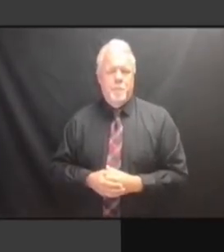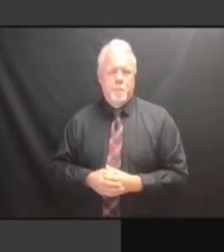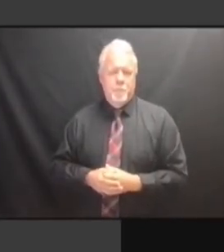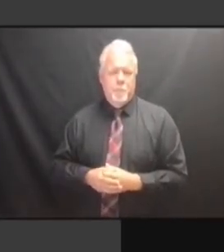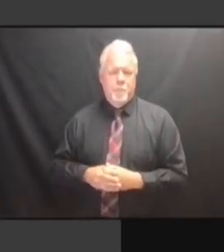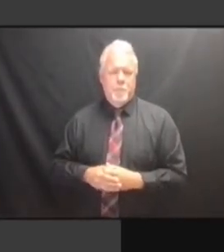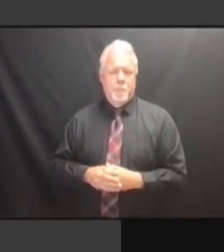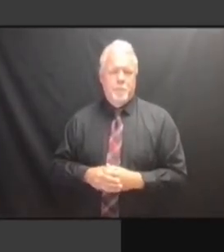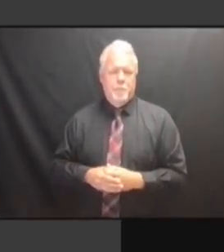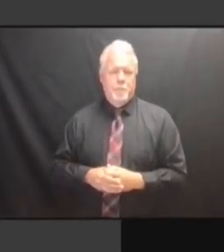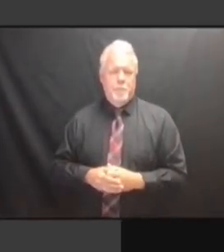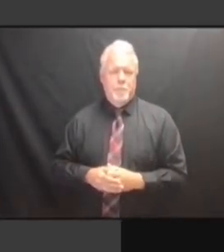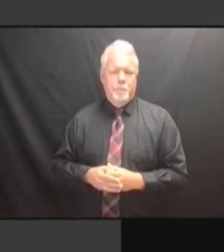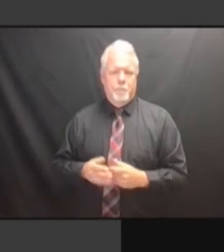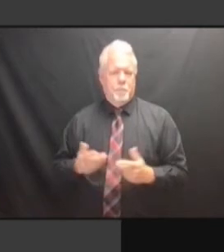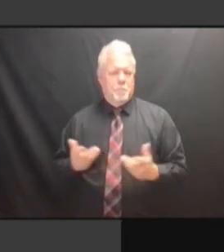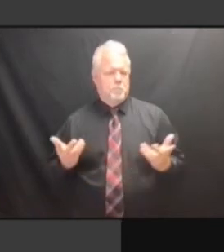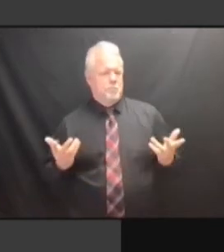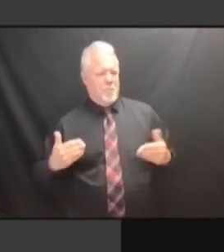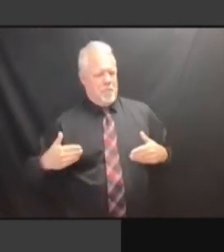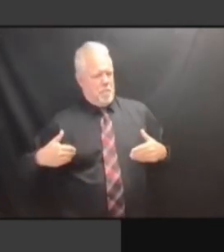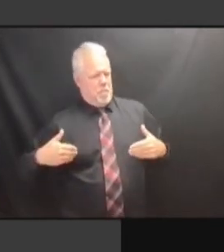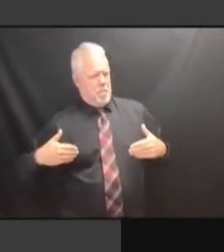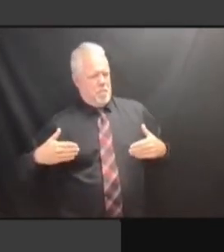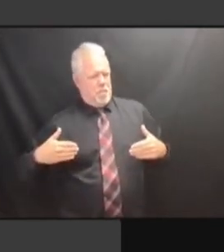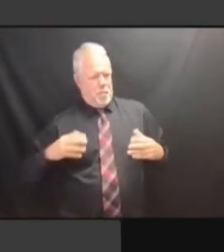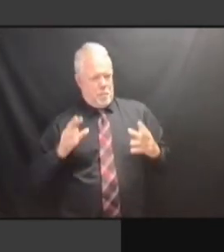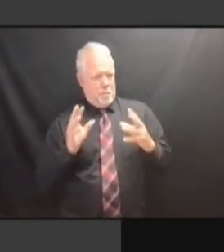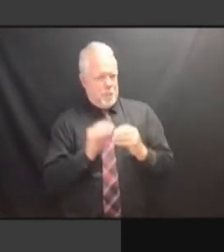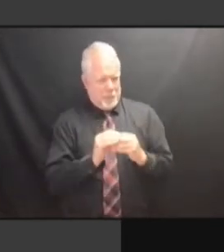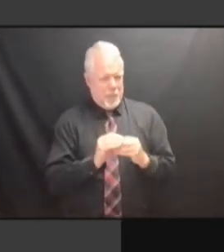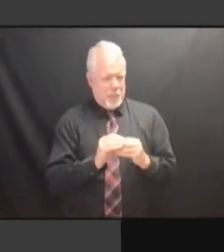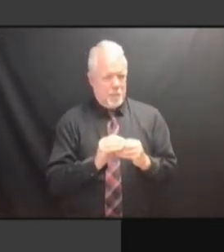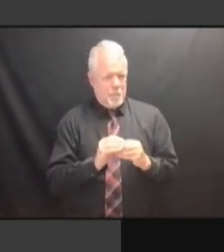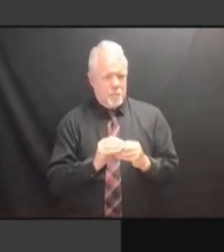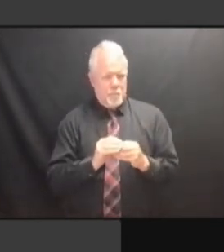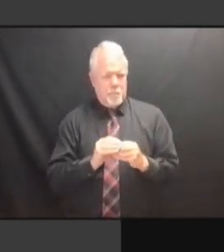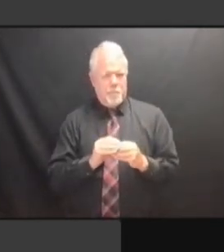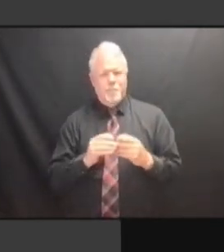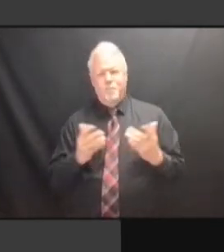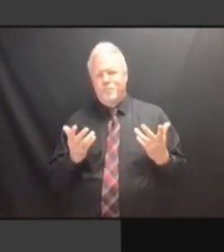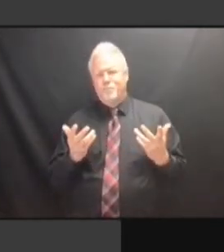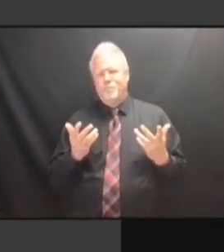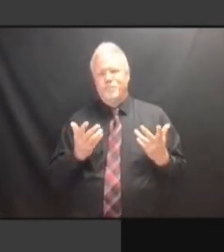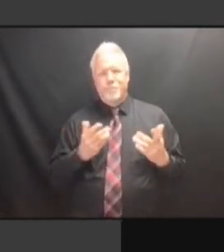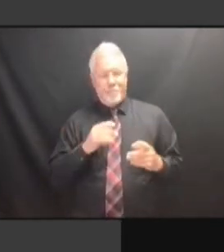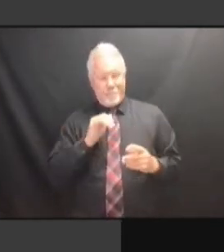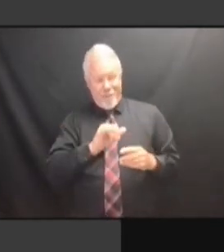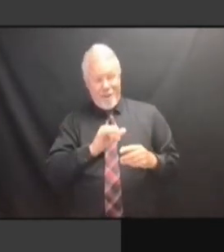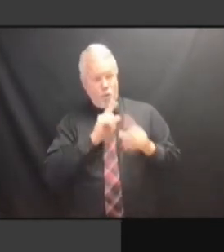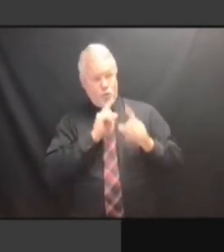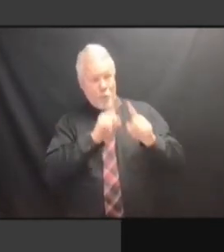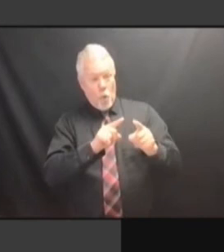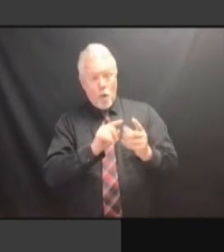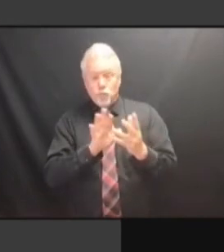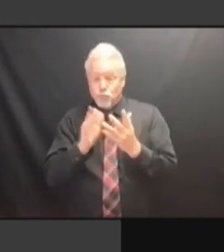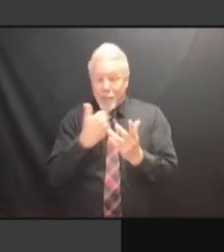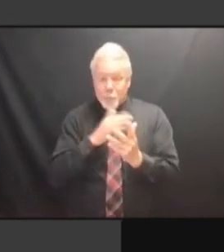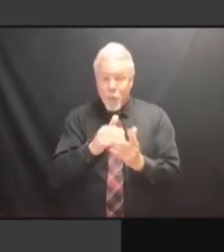NEEDED. >> I BELIEVE I MENTIONED AT THE I BELIEVE I MENTIONED AT THE I BELIEVE I MENTIONED AT THE LAST I BELIEVE I MENTIONED AT THE LAST MEETING, I BELIEVE I MENTIONED AT THE LAST MEETING, THEIR I BELIEVE I MENTIONED AT THE LAST MEETING, THEIR EXPLANATION LAST MEETING, THEIR EXPLANATION LAST MEETING, THEIR EXPLANATION THAT LAST MEETING, THEIR EXPLANATION THAT THEY LAST MEETING, THEIR EXPLANATION THAT THEY GAVE LAST MEETING, THEIR EXPLANATION THAT THEY GAVE TO LAST MEETING, THEIR EXPLANATION THAT THEY GAVE TO US LAST MEETING, THEIR EXPLANATION THAT THEY GAVE TO US THERE LAST MEETING, THEIR EXPLANATION THAT THEY GAVE TO US THERE WAS THAT THEY GAVE TO US THERE WAS THAT THEY GAVE TO US THERE WAS THAT THAT THEY GAVE TO US THERE WAS THAT THE